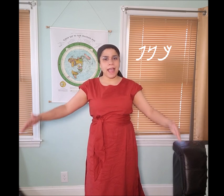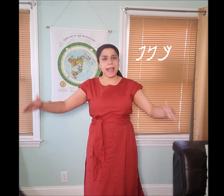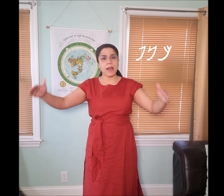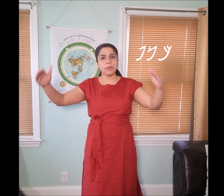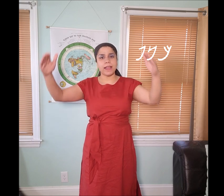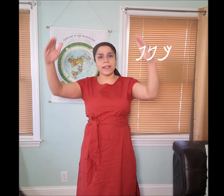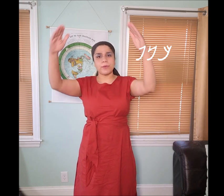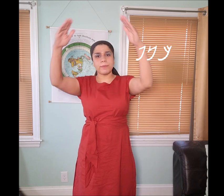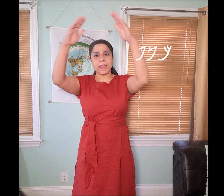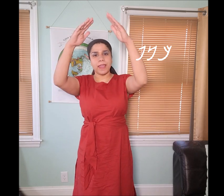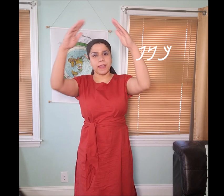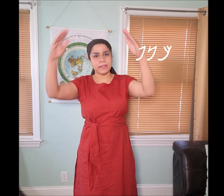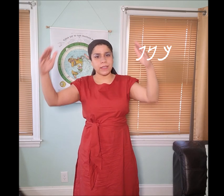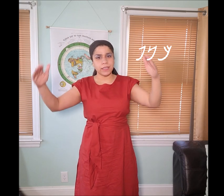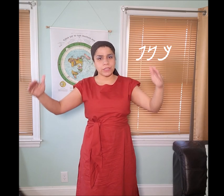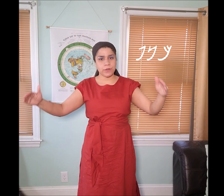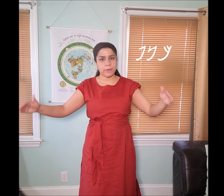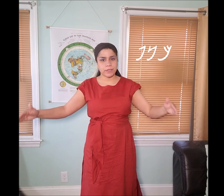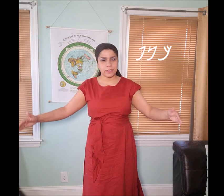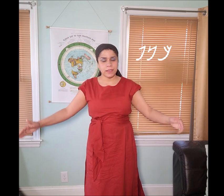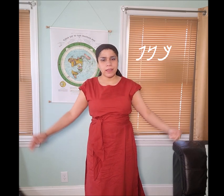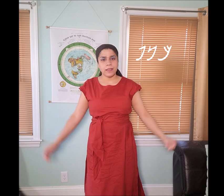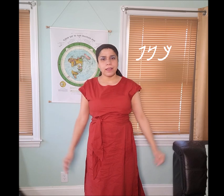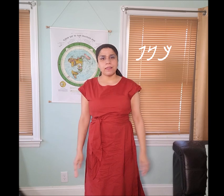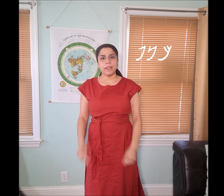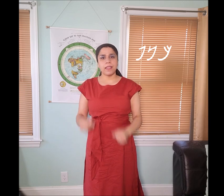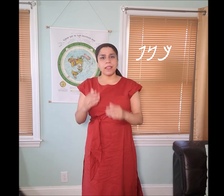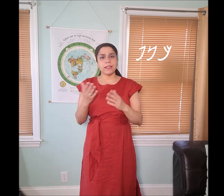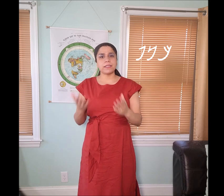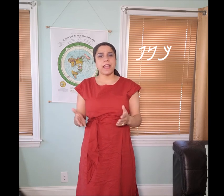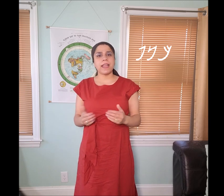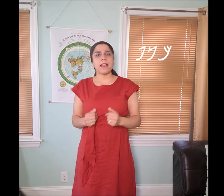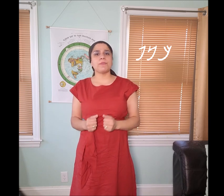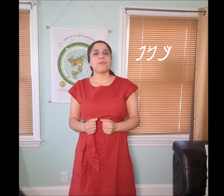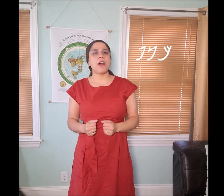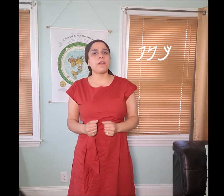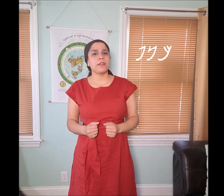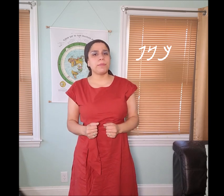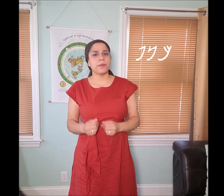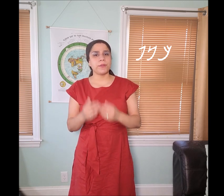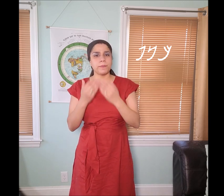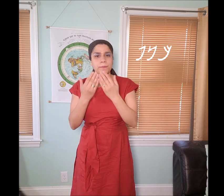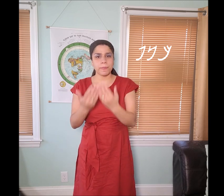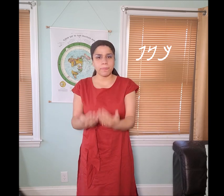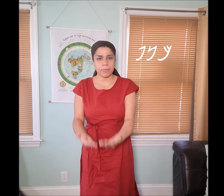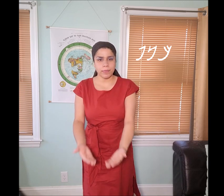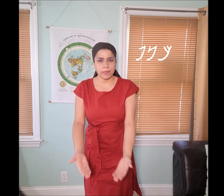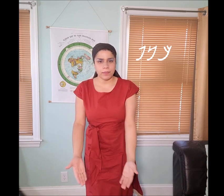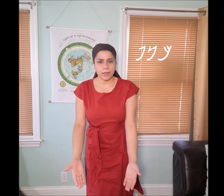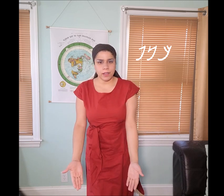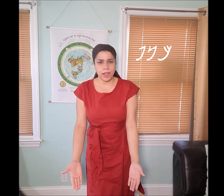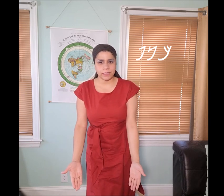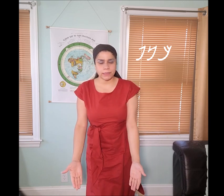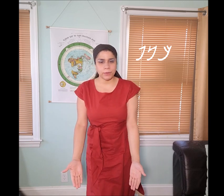I outlined with my hands the extremities it's like I’m drawing a bird, the "𐤊 kap"